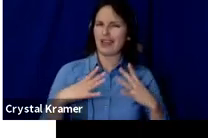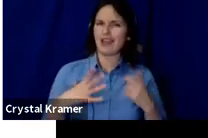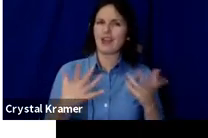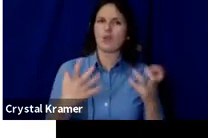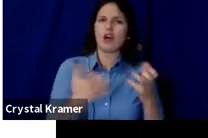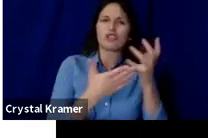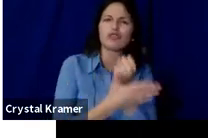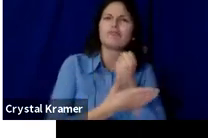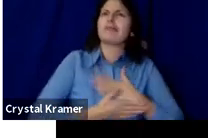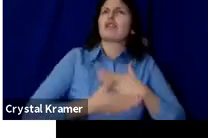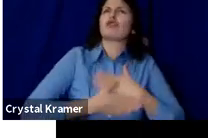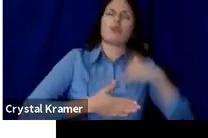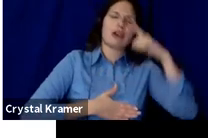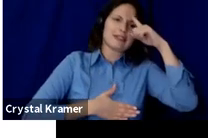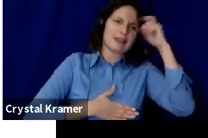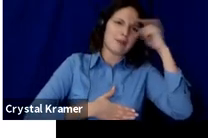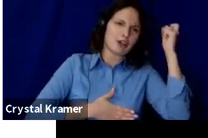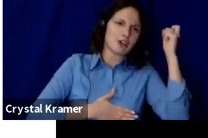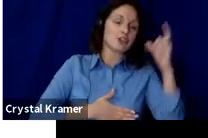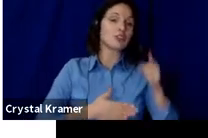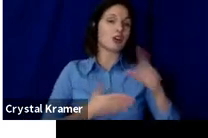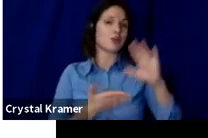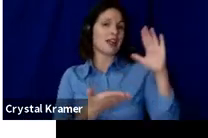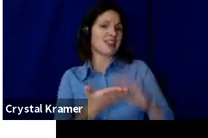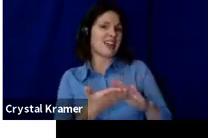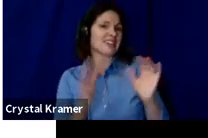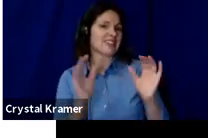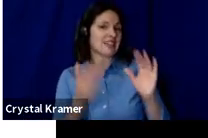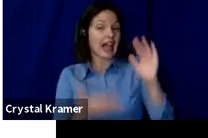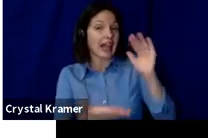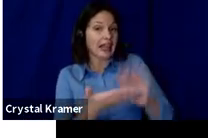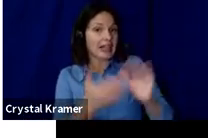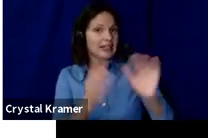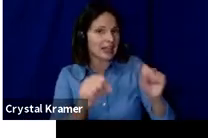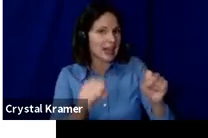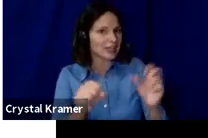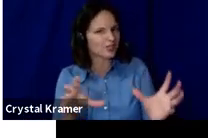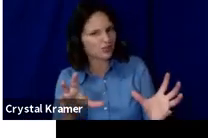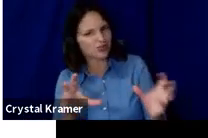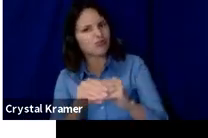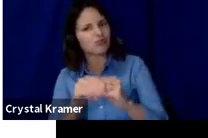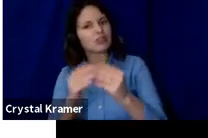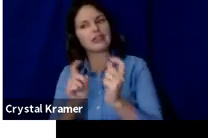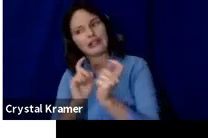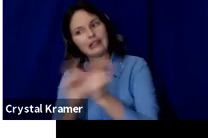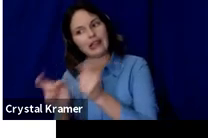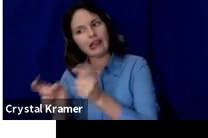and so are less likely to spend or engage and are more likely to be away from their